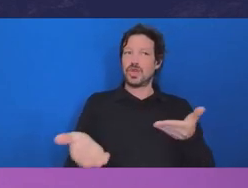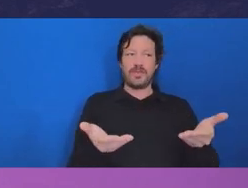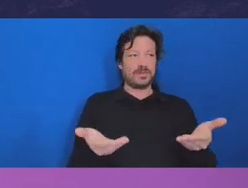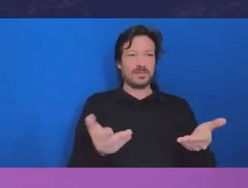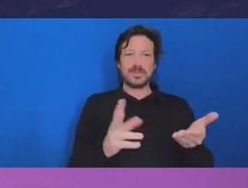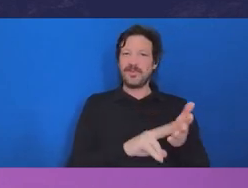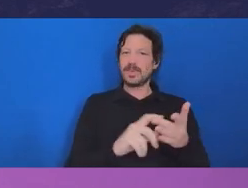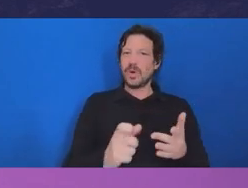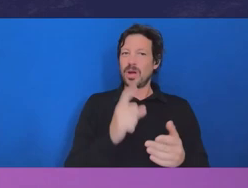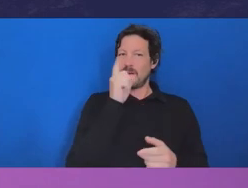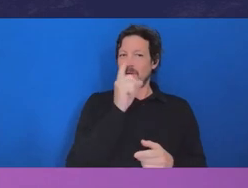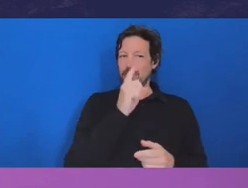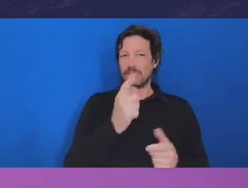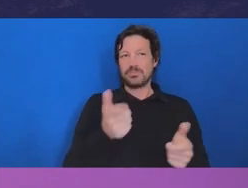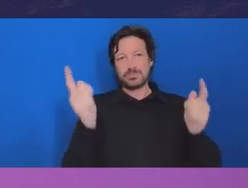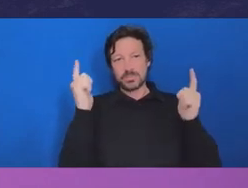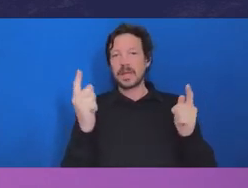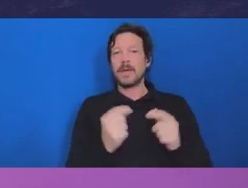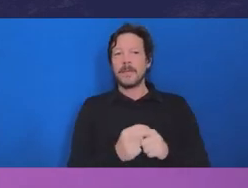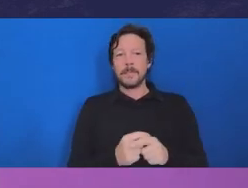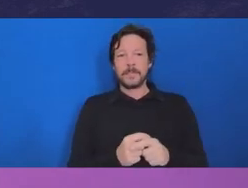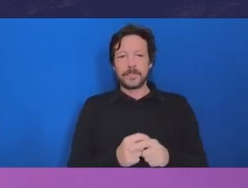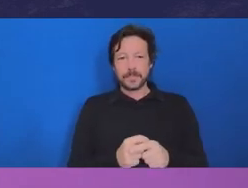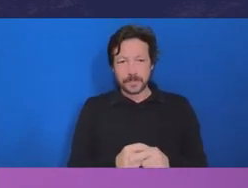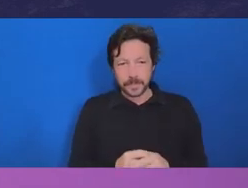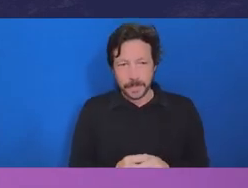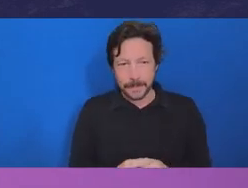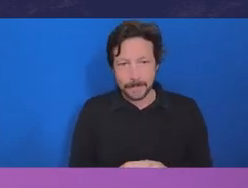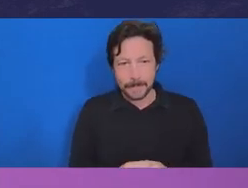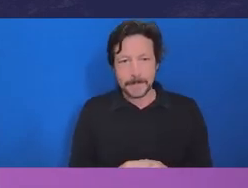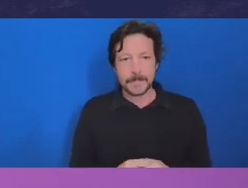the component that he added to the concept of frank and fearless advice.